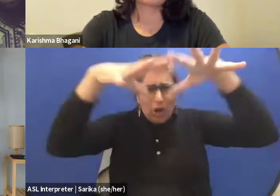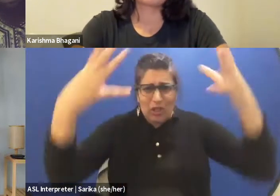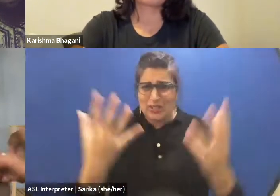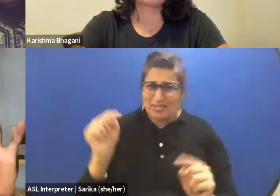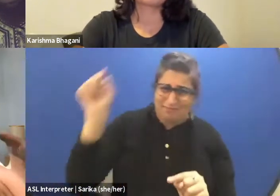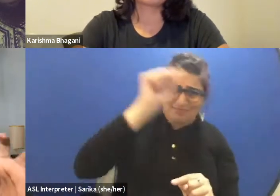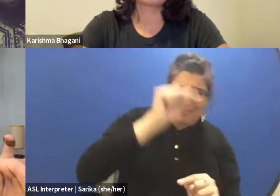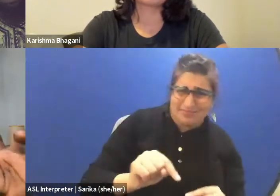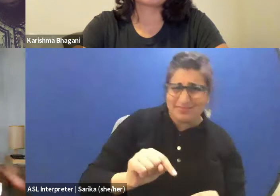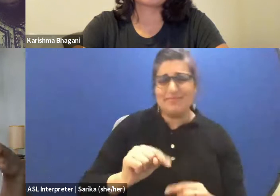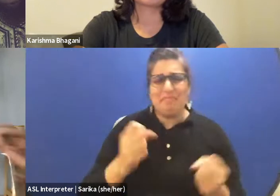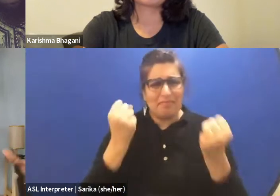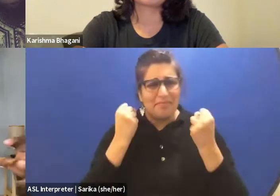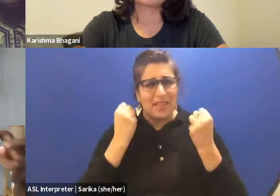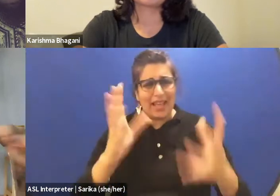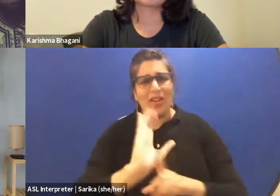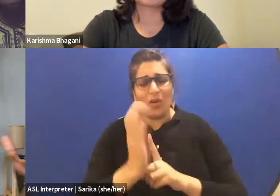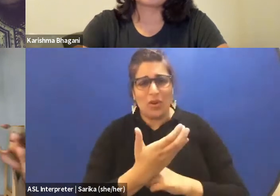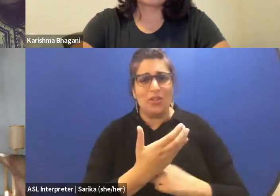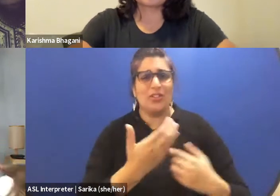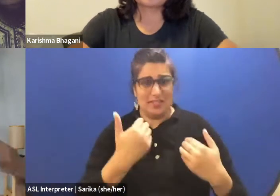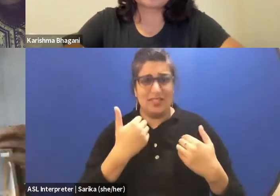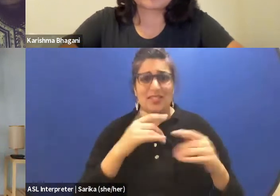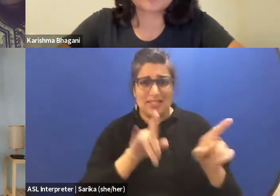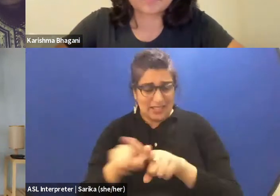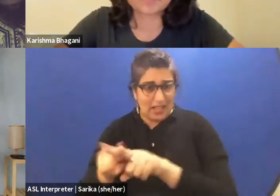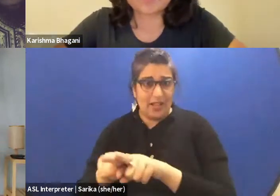What can dramaturgy, whether formally trained or informally acquired,